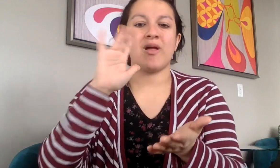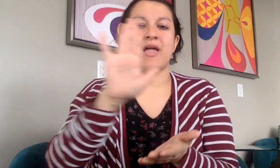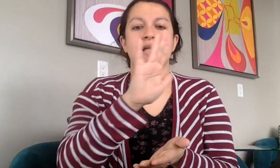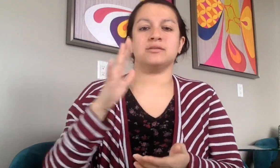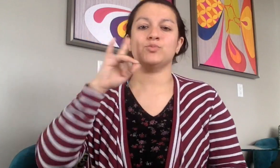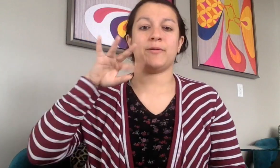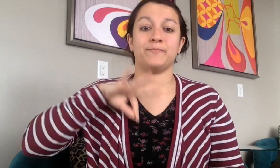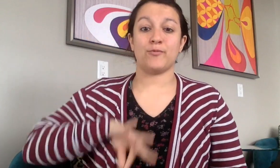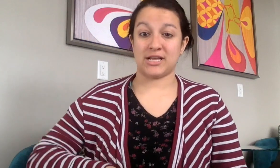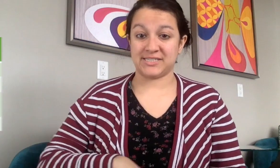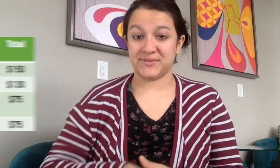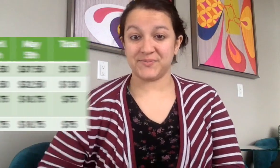It is for your own benefit.